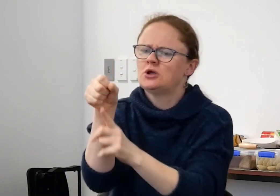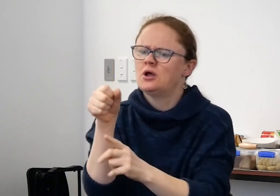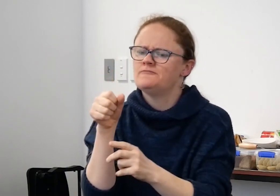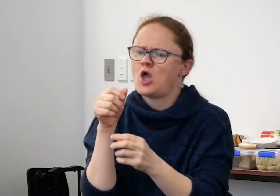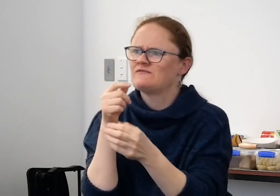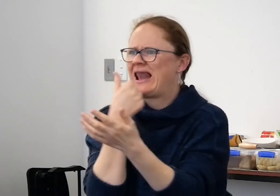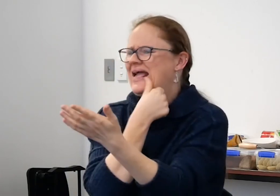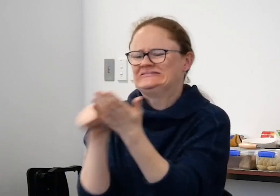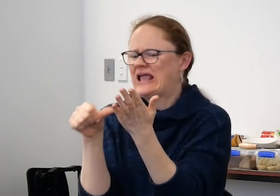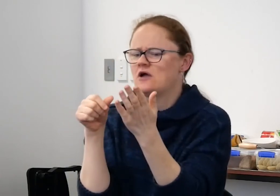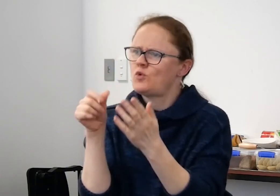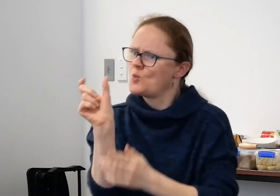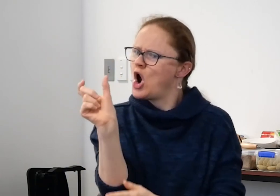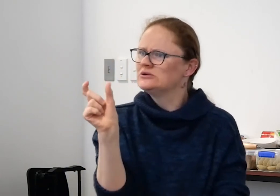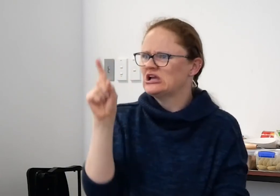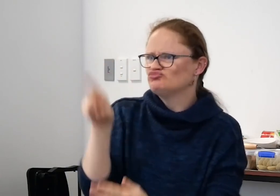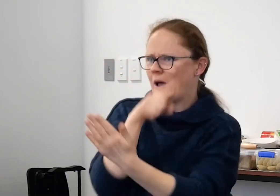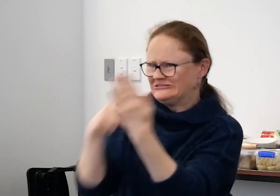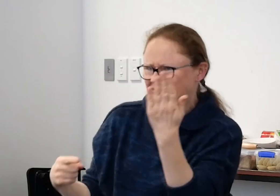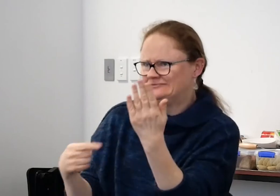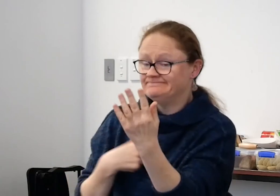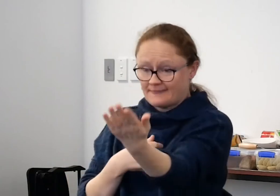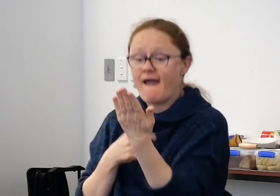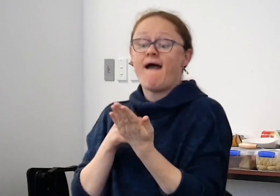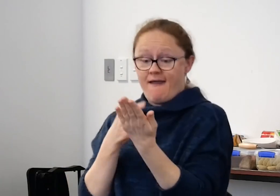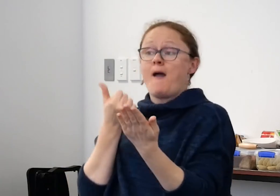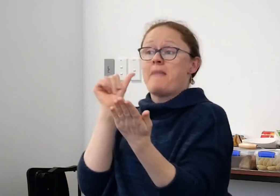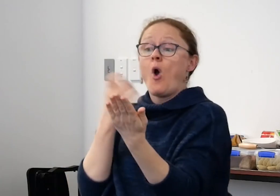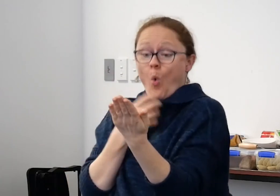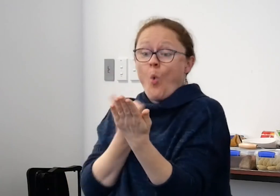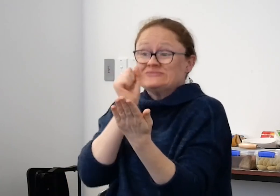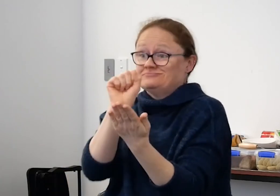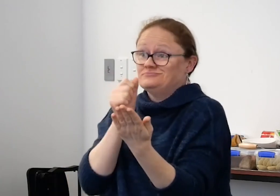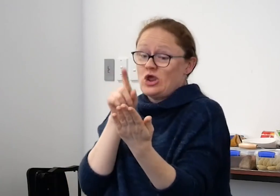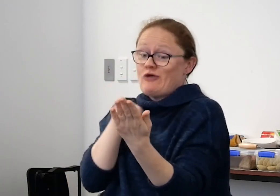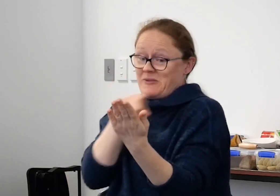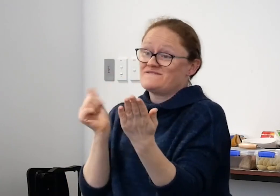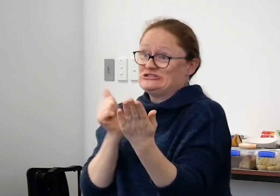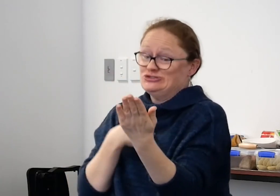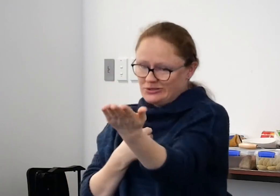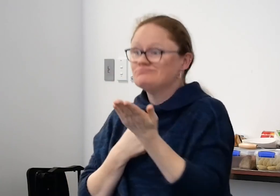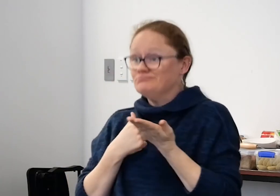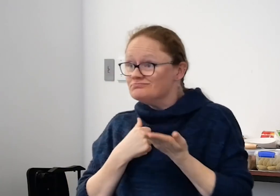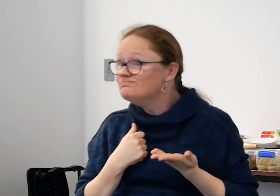We were looking for those catch words for discrimination and I got a letter which actually